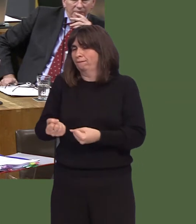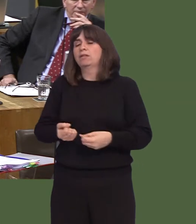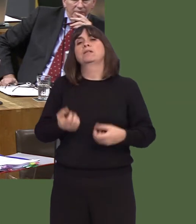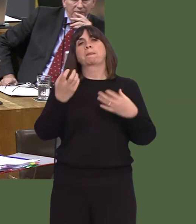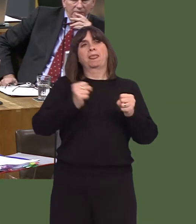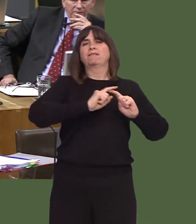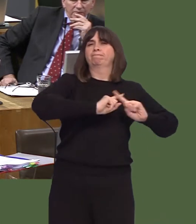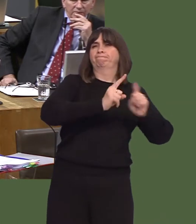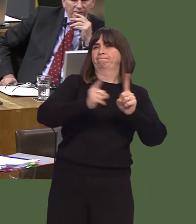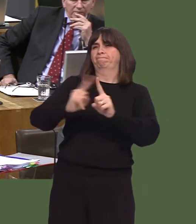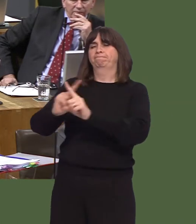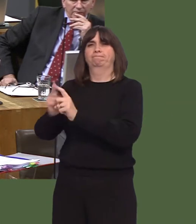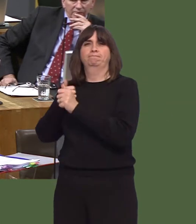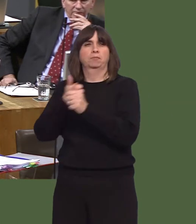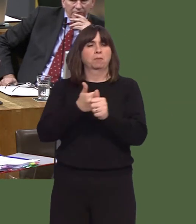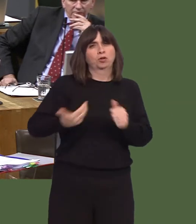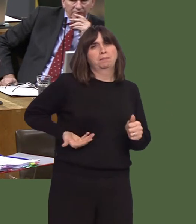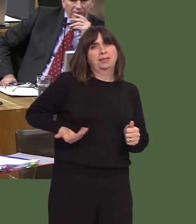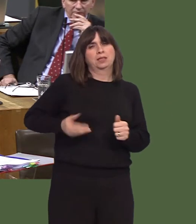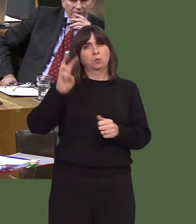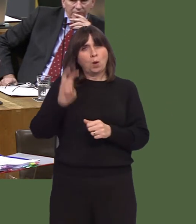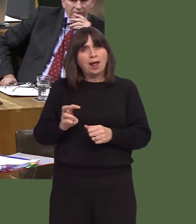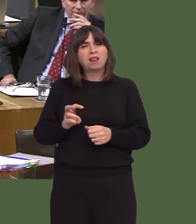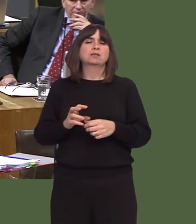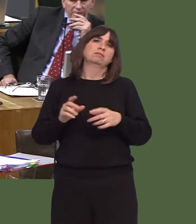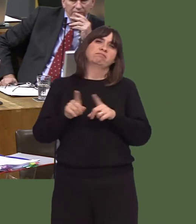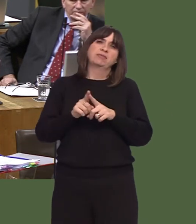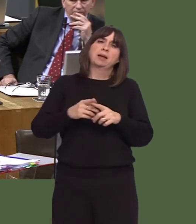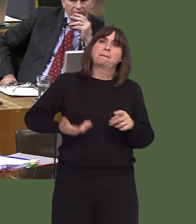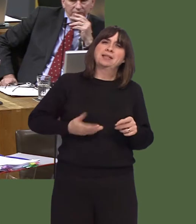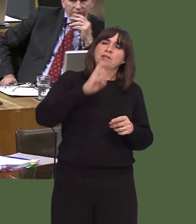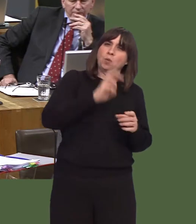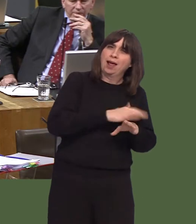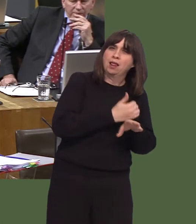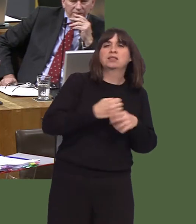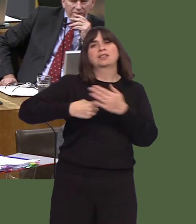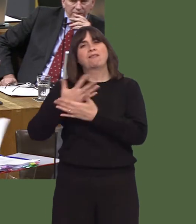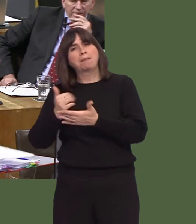Cymru aír banc datblygu, a hefyd yn buddsoddi mewn seilwaith ac yn cymryd camau i wella amodau busnes.